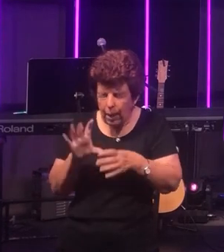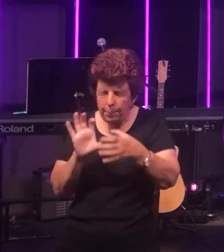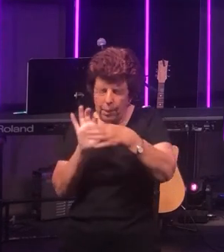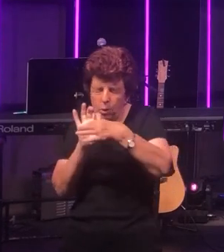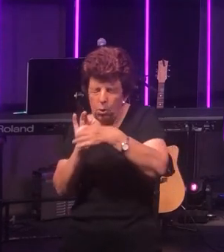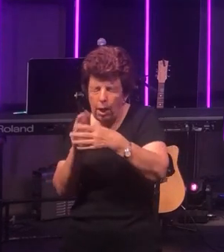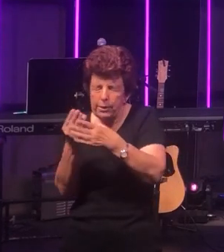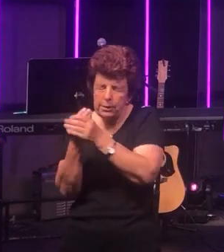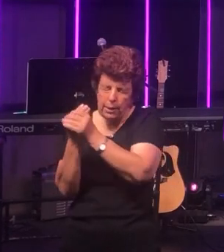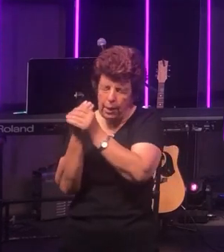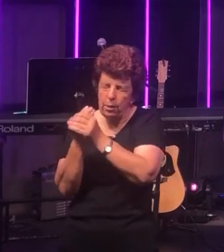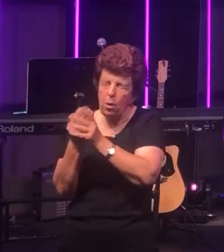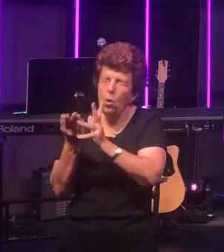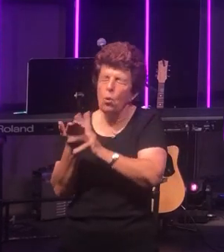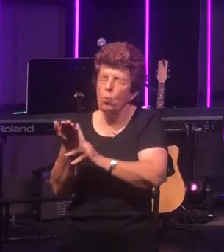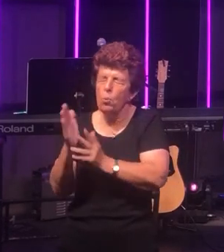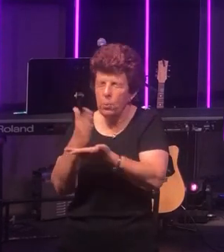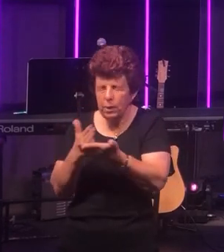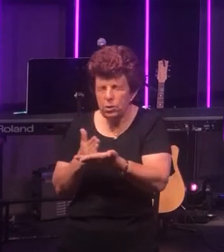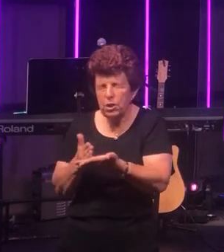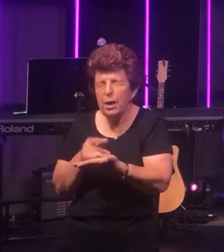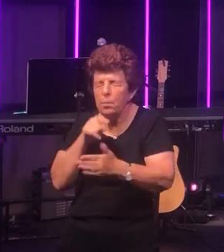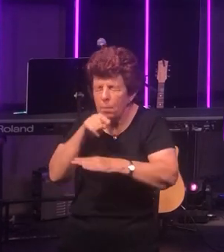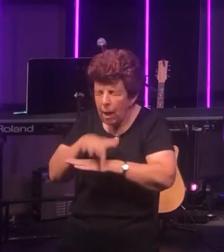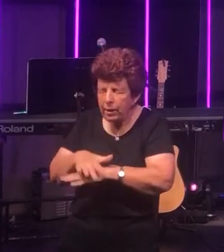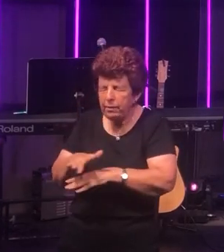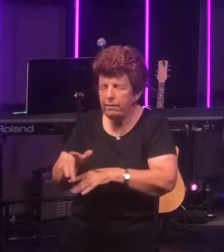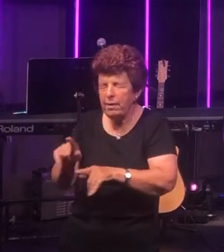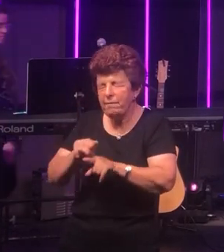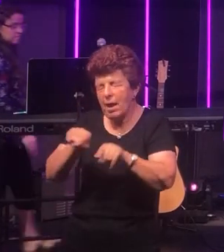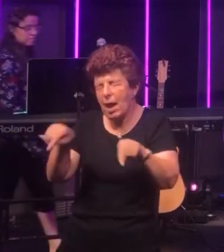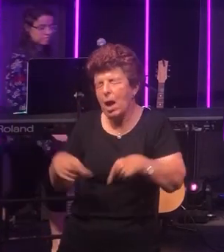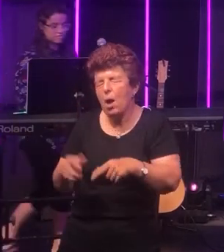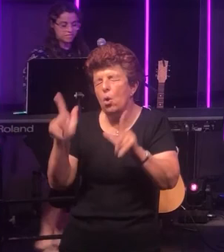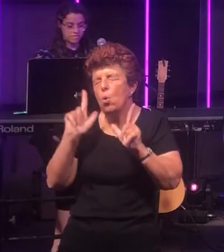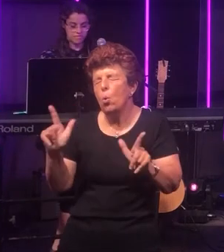through the shed blood of our Lord Jesus - united with you!